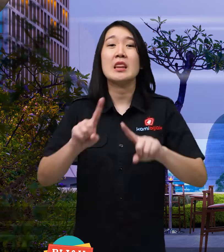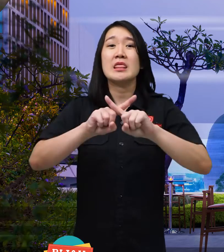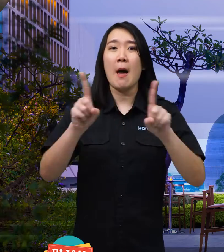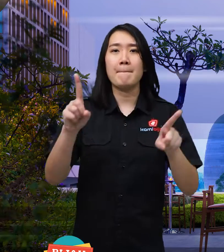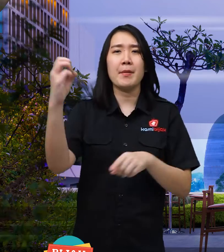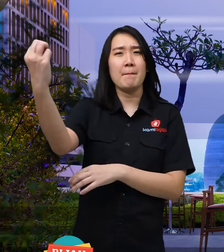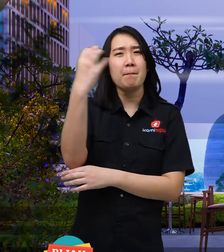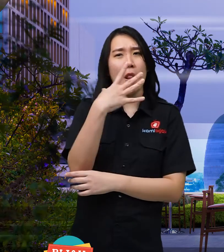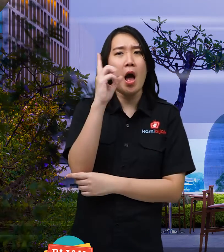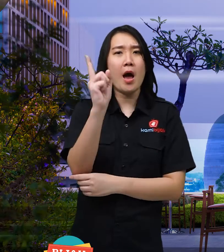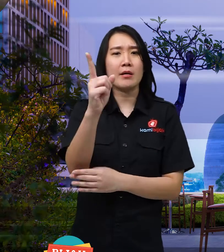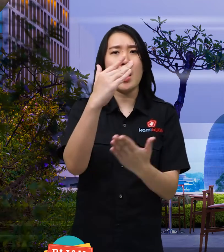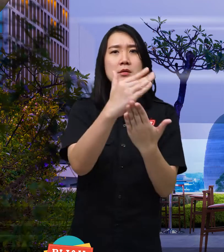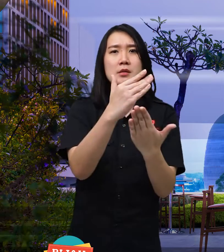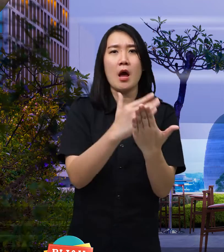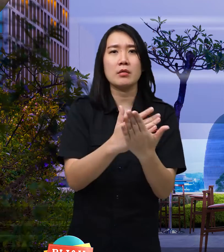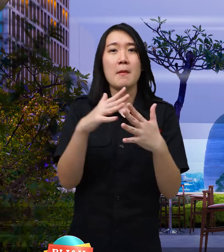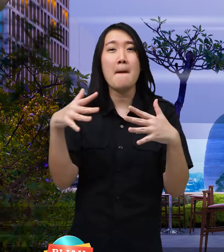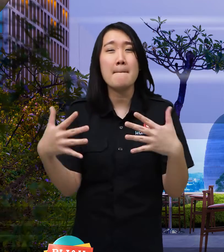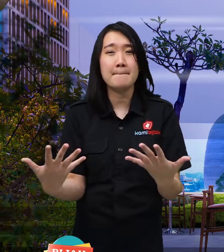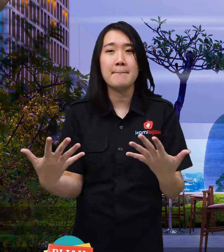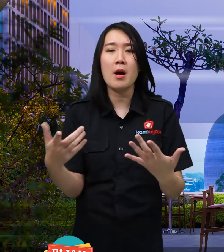but there are conditions, what?